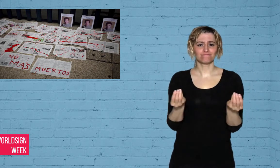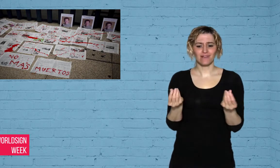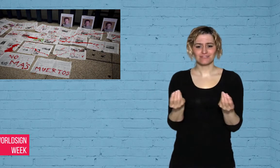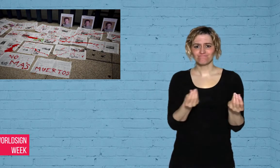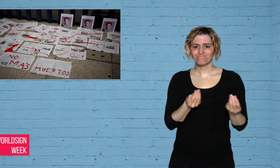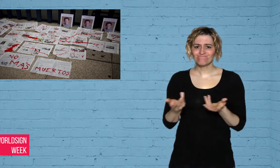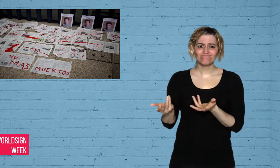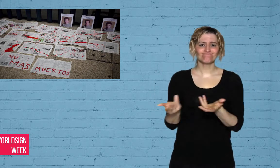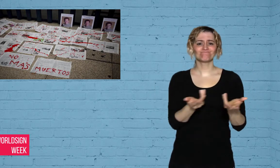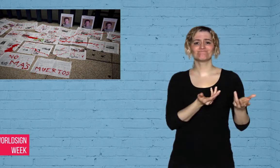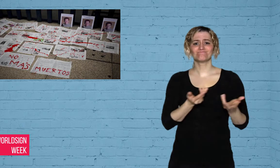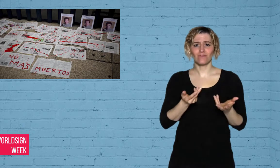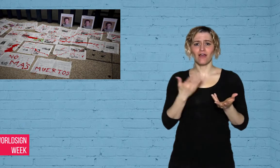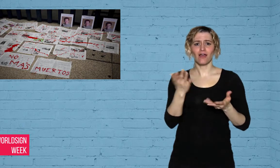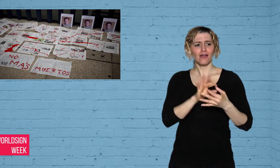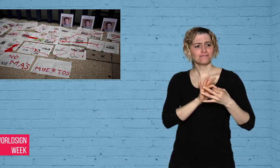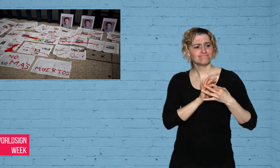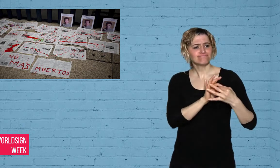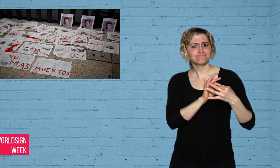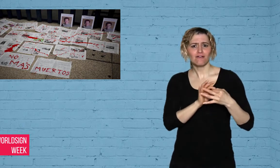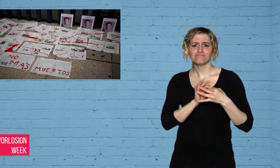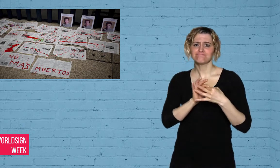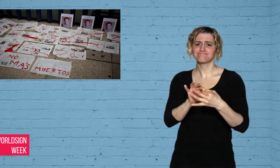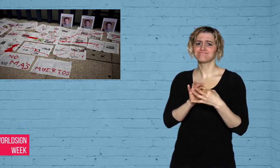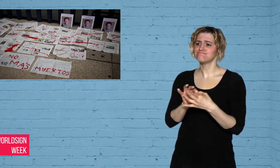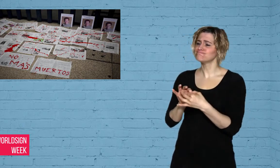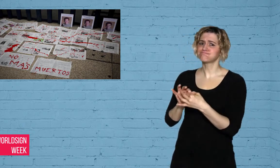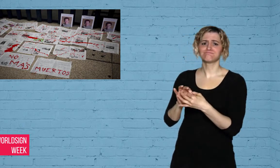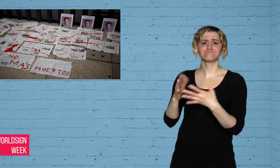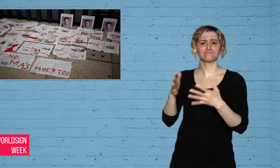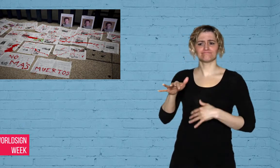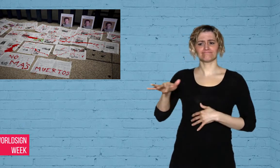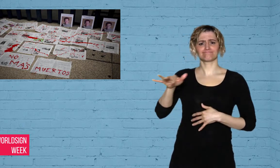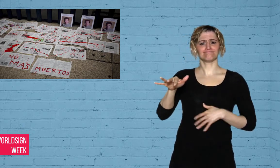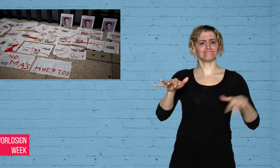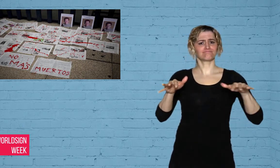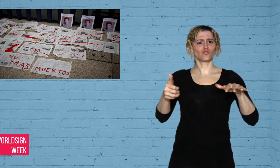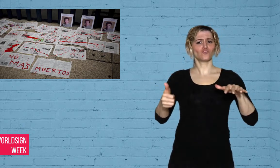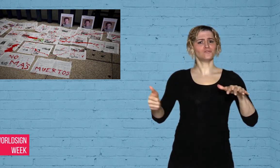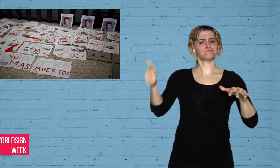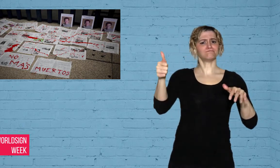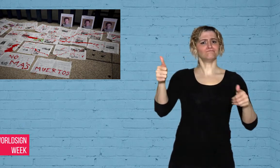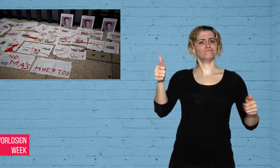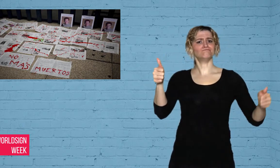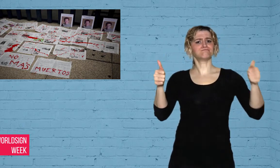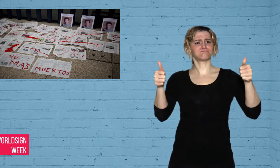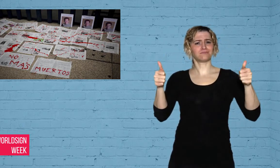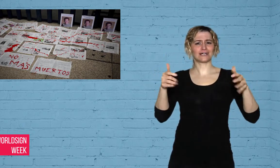troubles and strained relationships